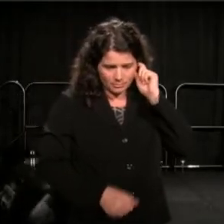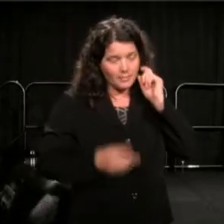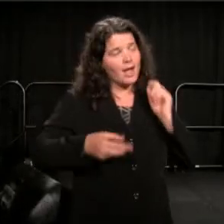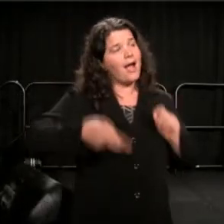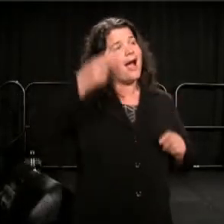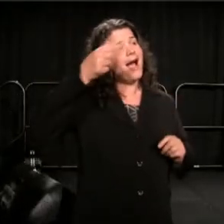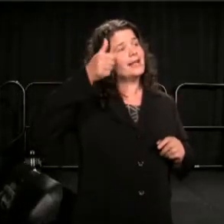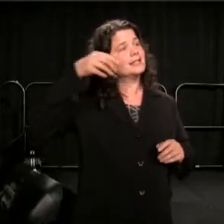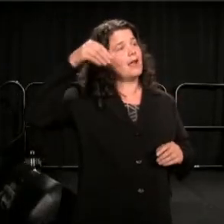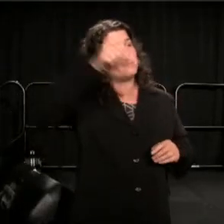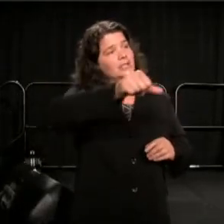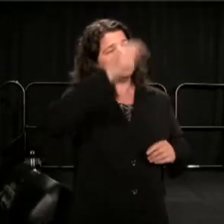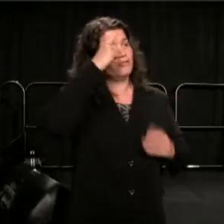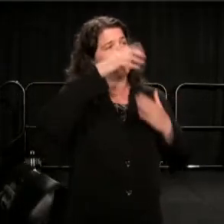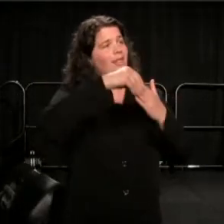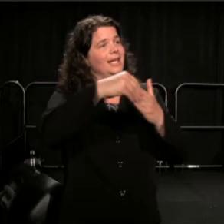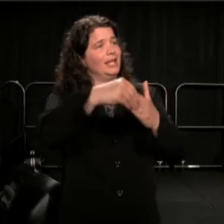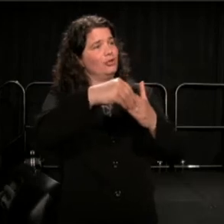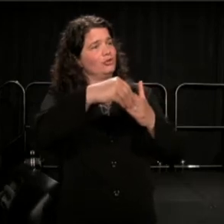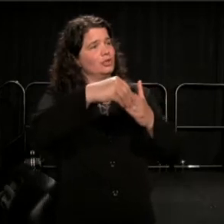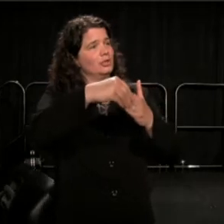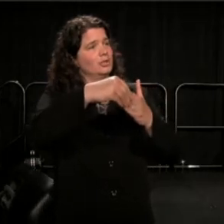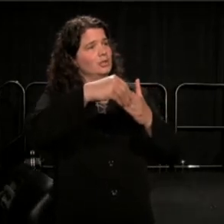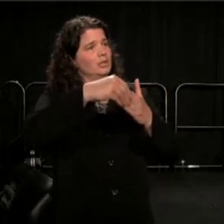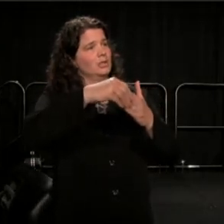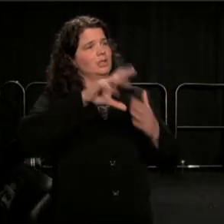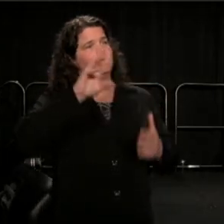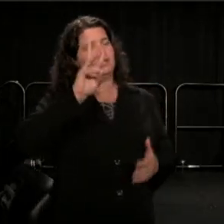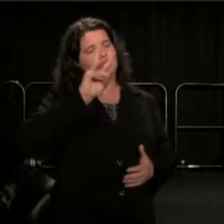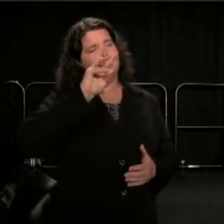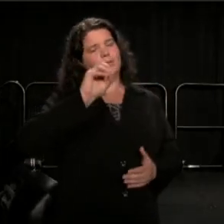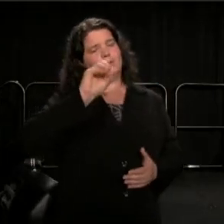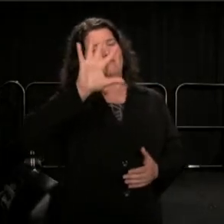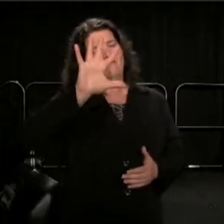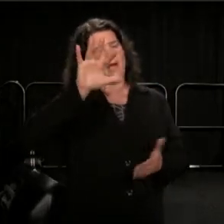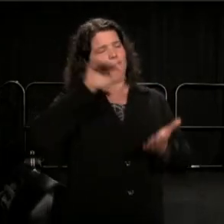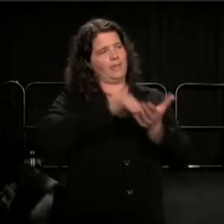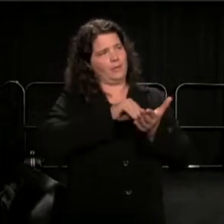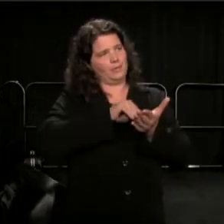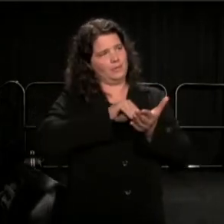is $605,361.